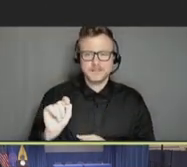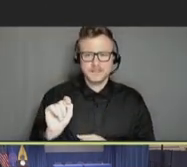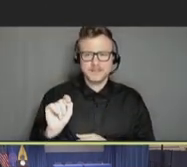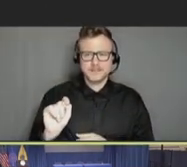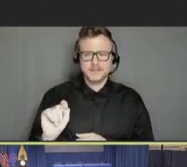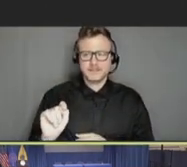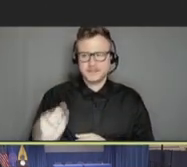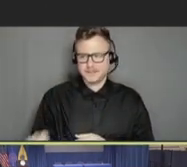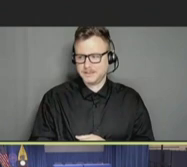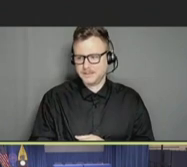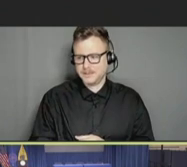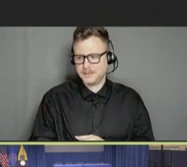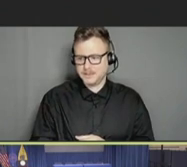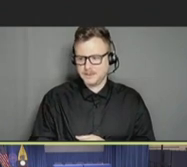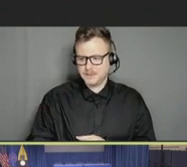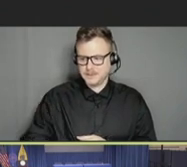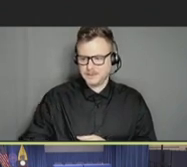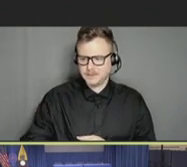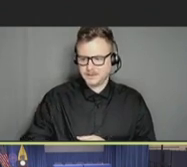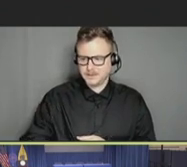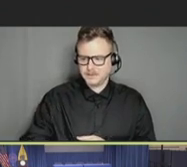Kristen Ehresmann: Present.